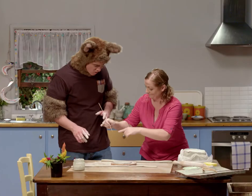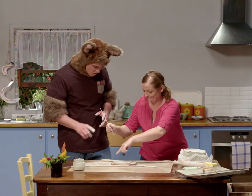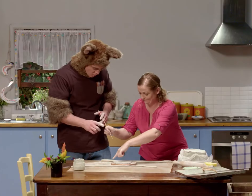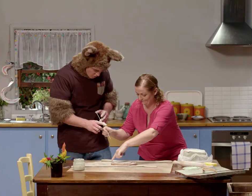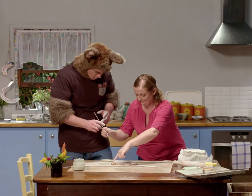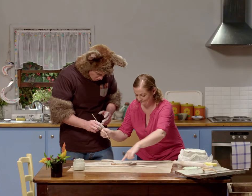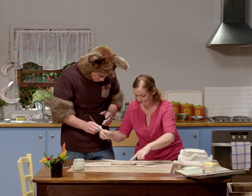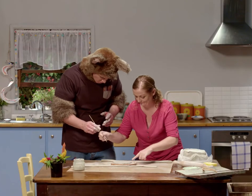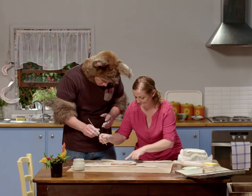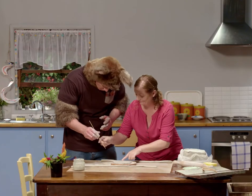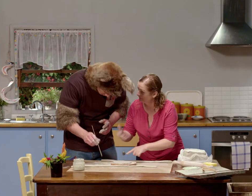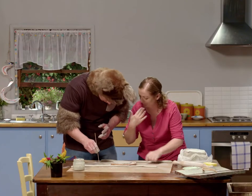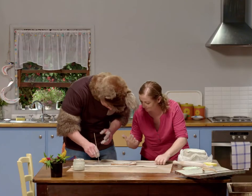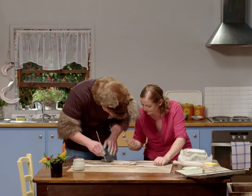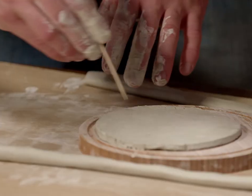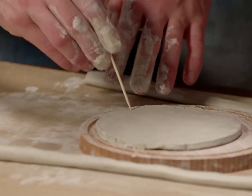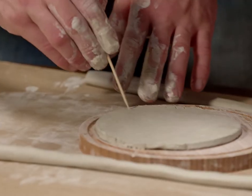Like that, can you do that all the way around please?